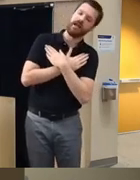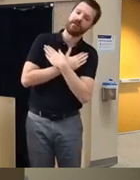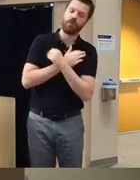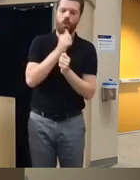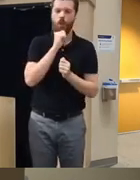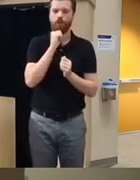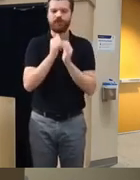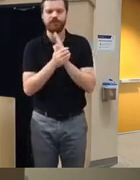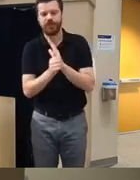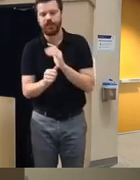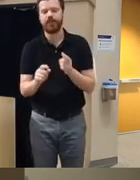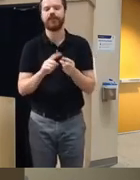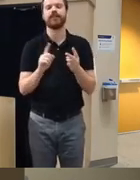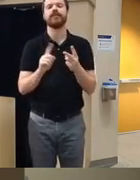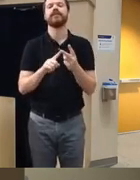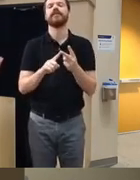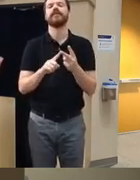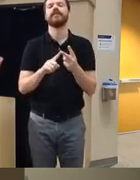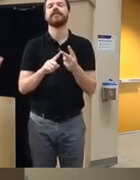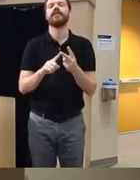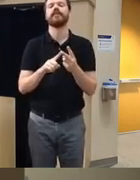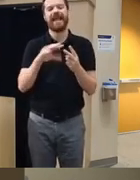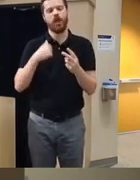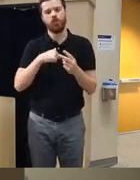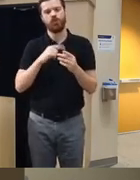coping skills and those are game based and we are talking with a partner from another